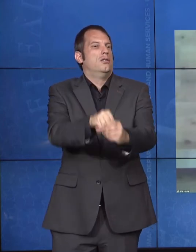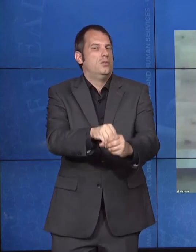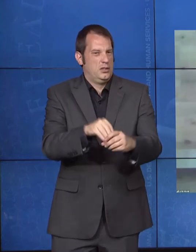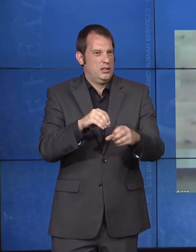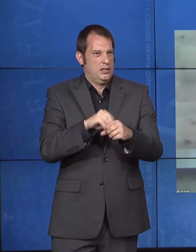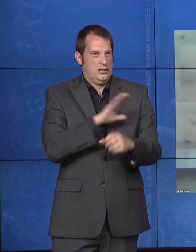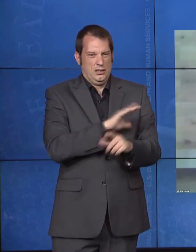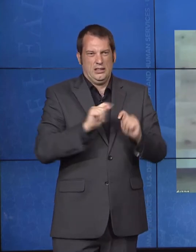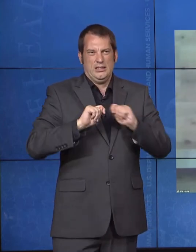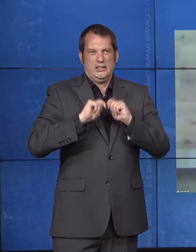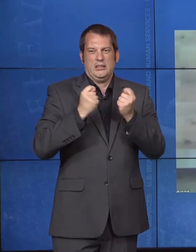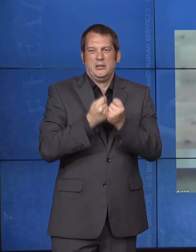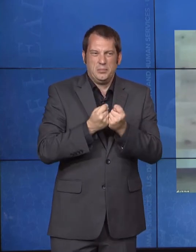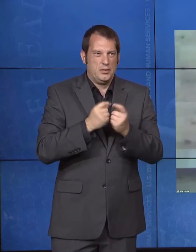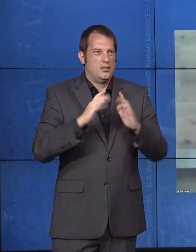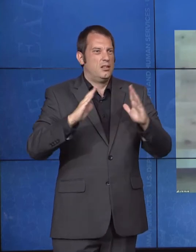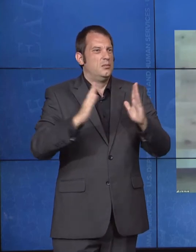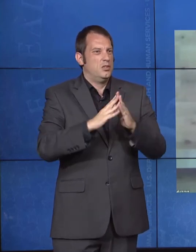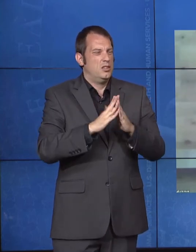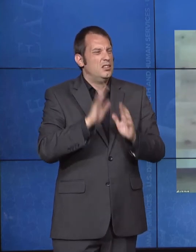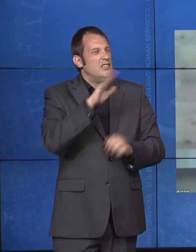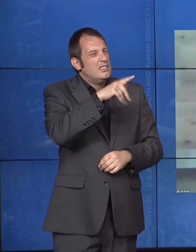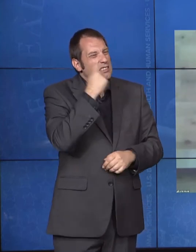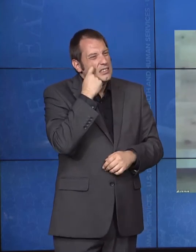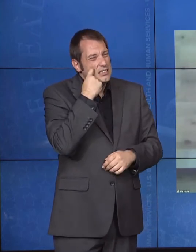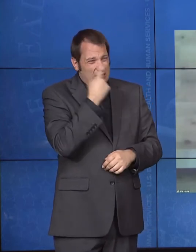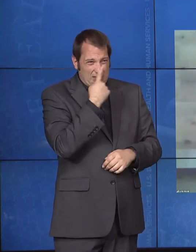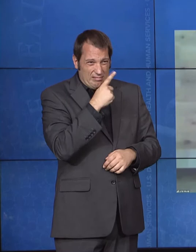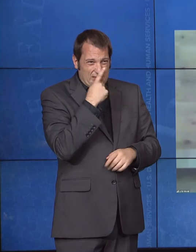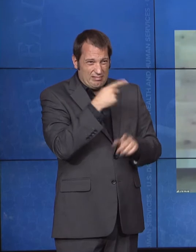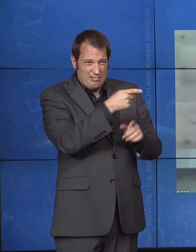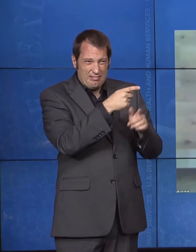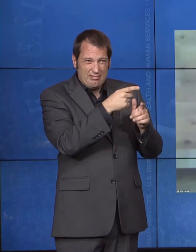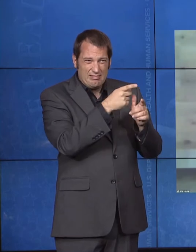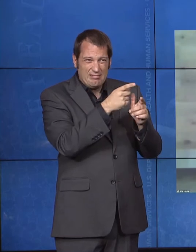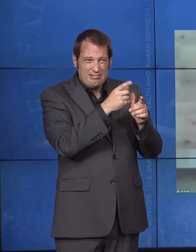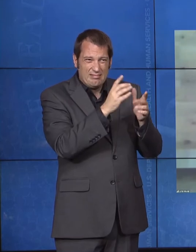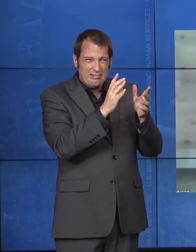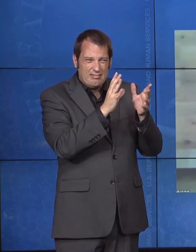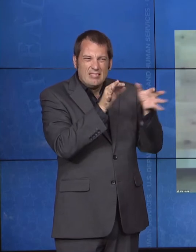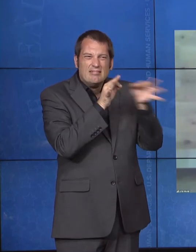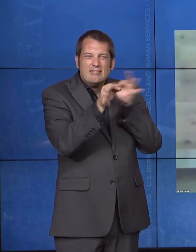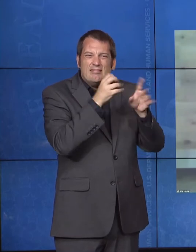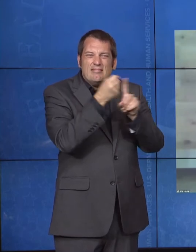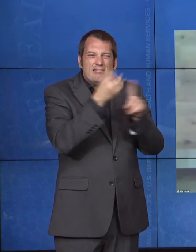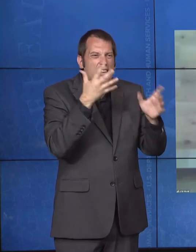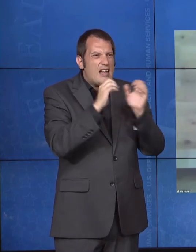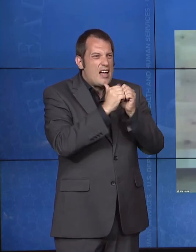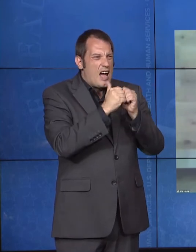a little bit about how you've been working to strengthen childhood interventions for children with disabilities?